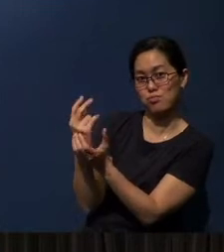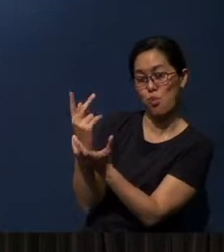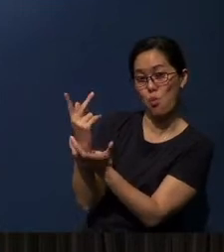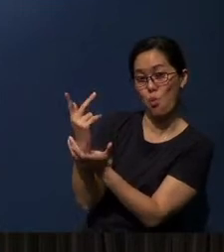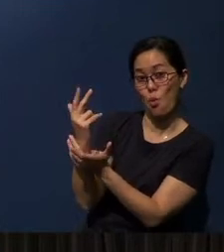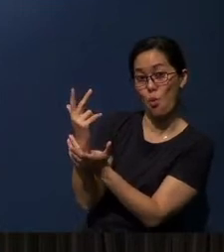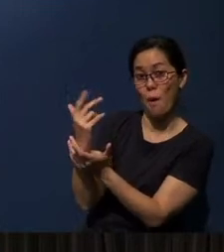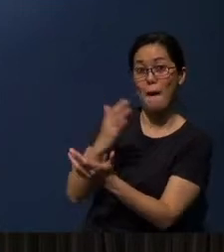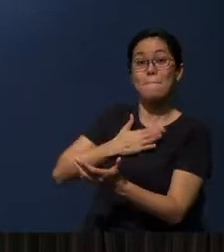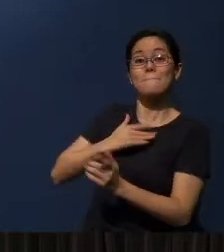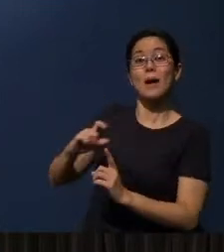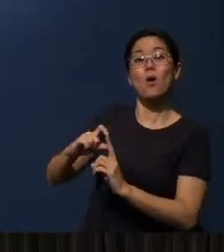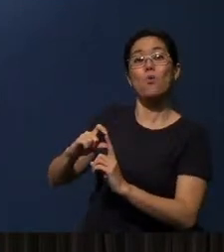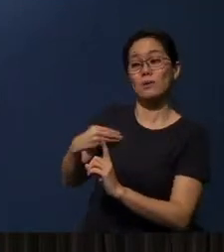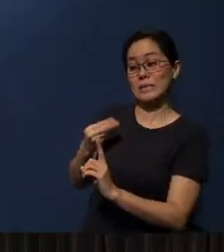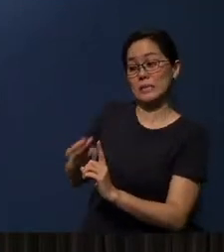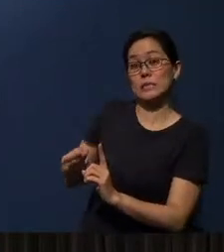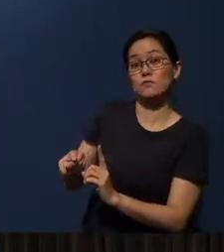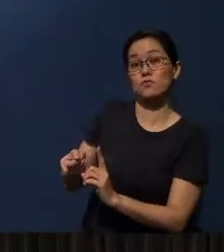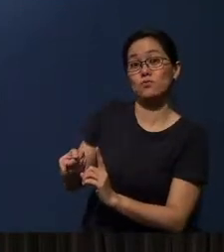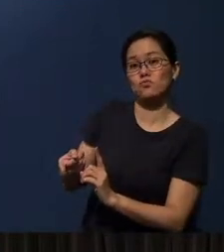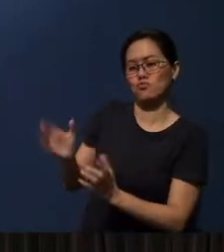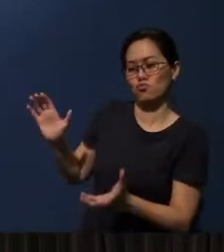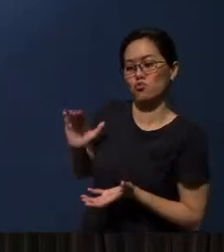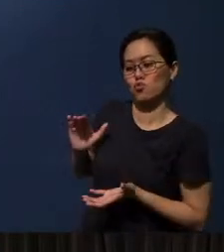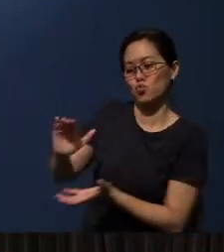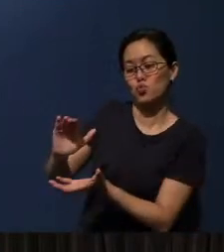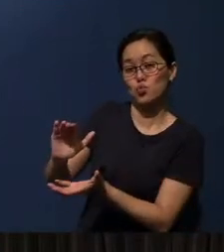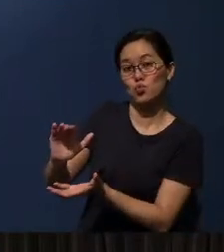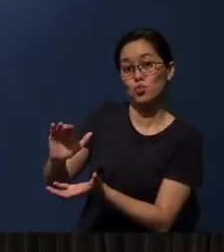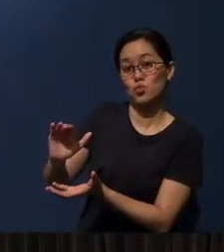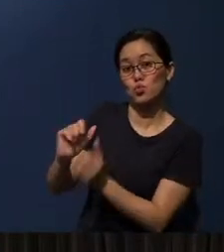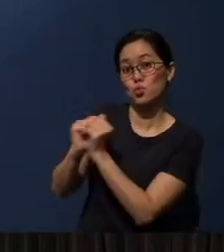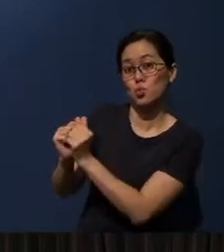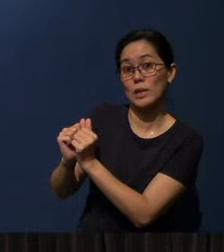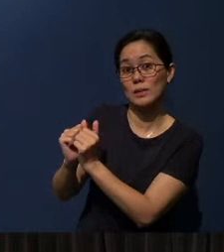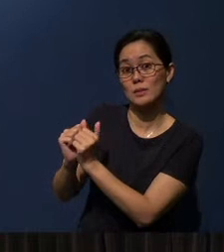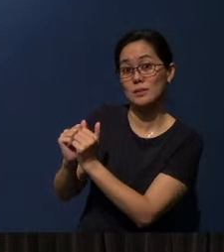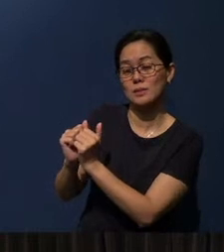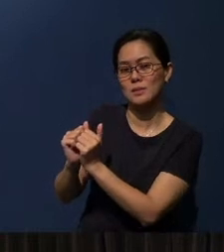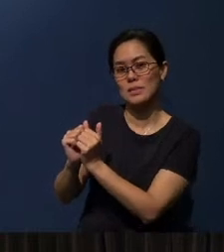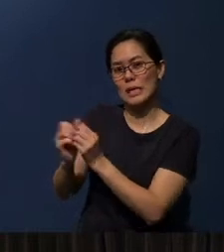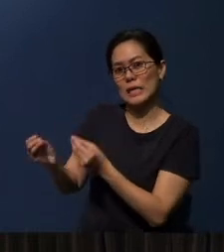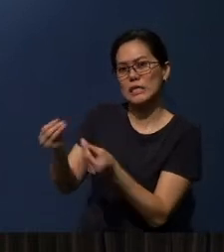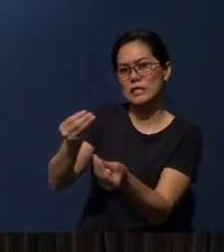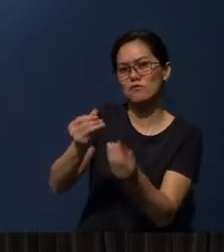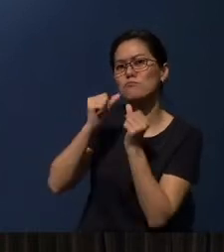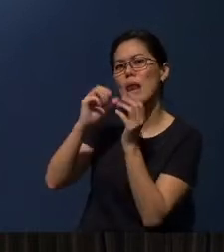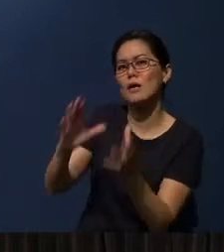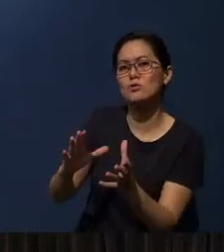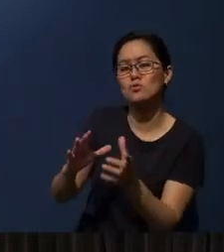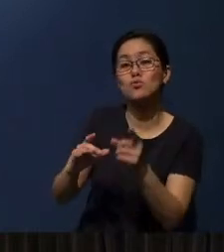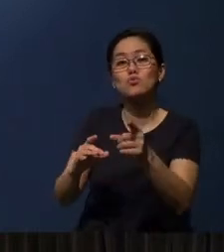and My Word - I'm giving to you as a gift for you know, to bless you.” What would you do?